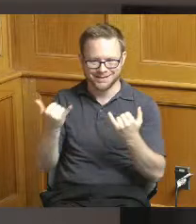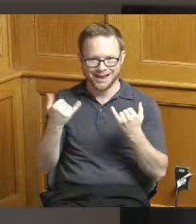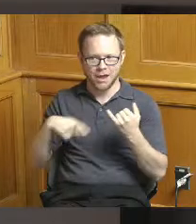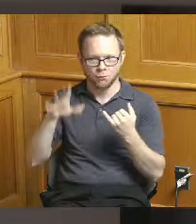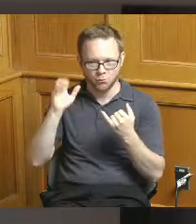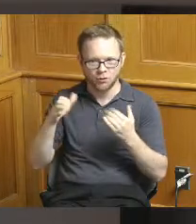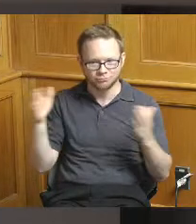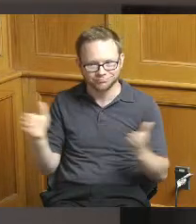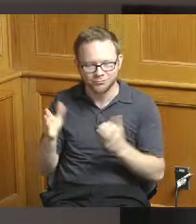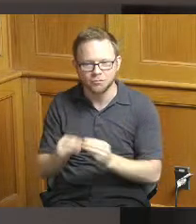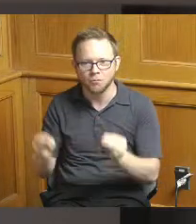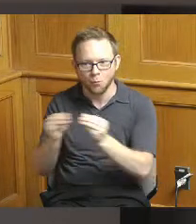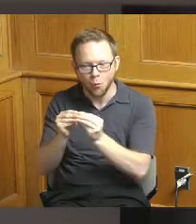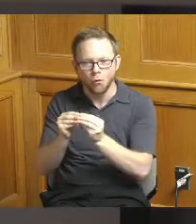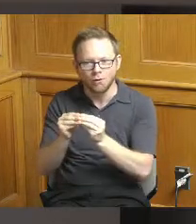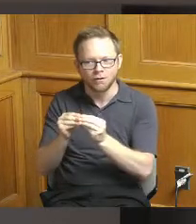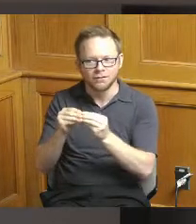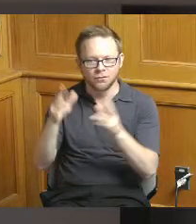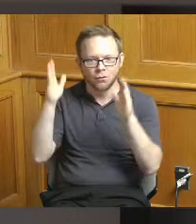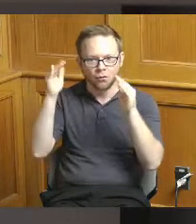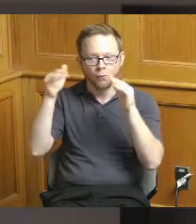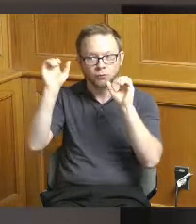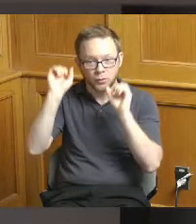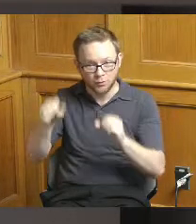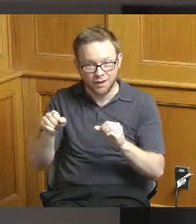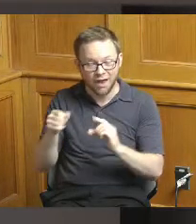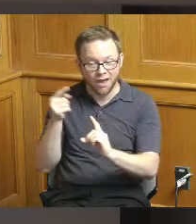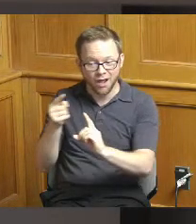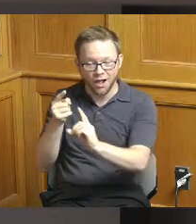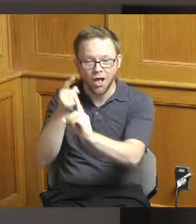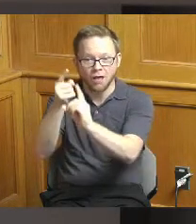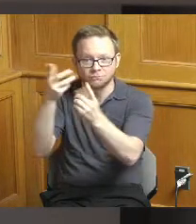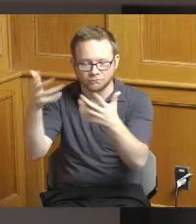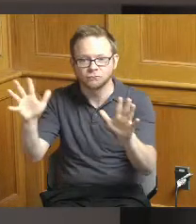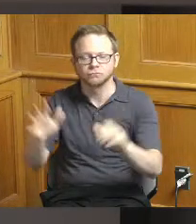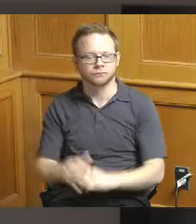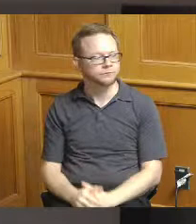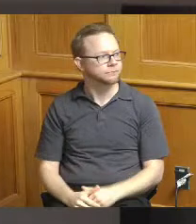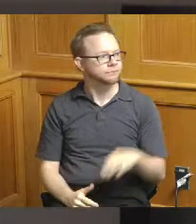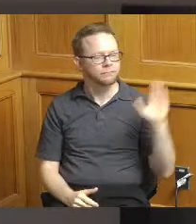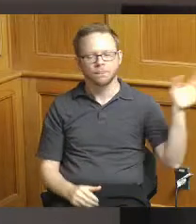this revitalization grant can I enter can I ask a question please so when we have a